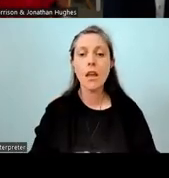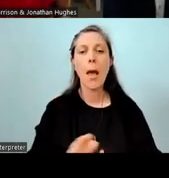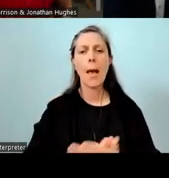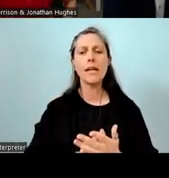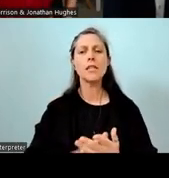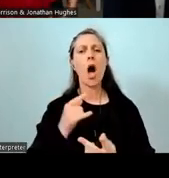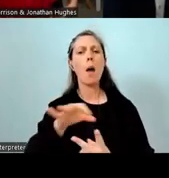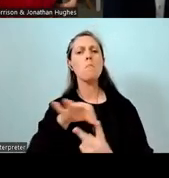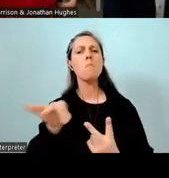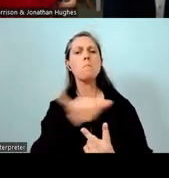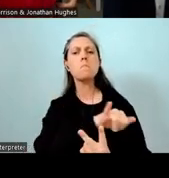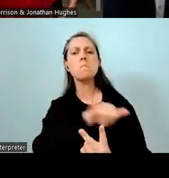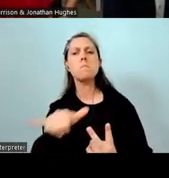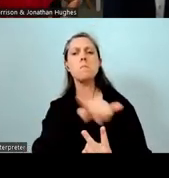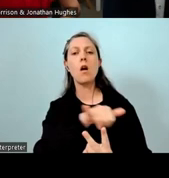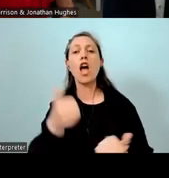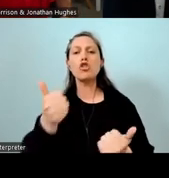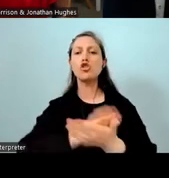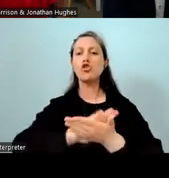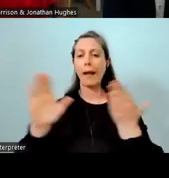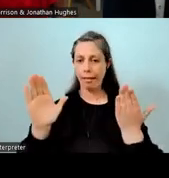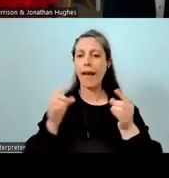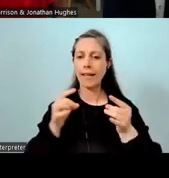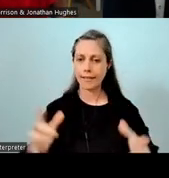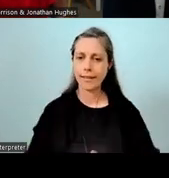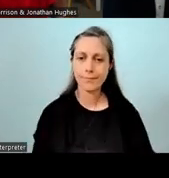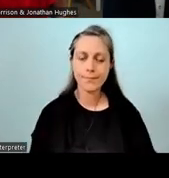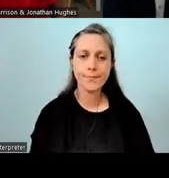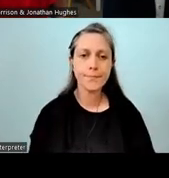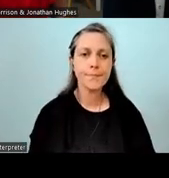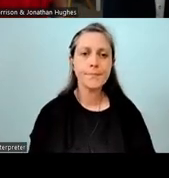So I think this is good transparency. Also to note that they'll be able